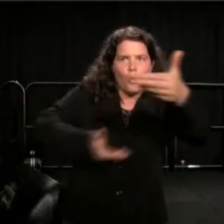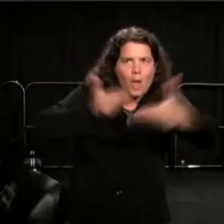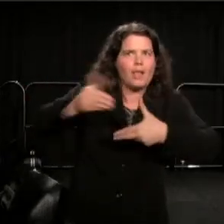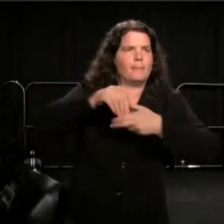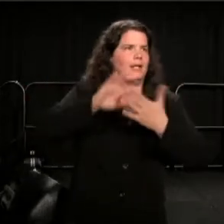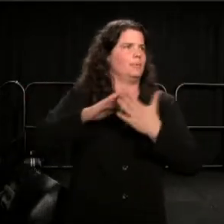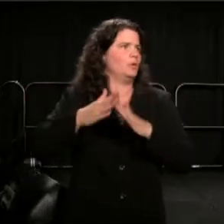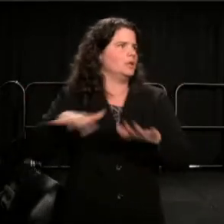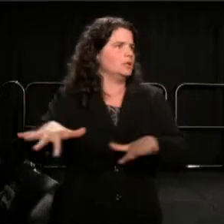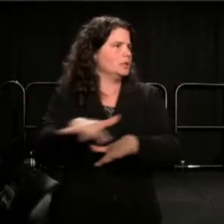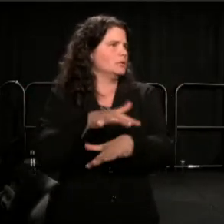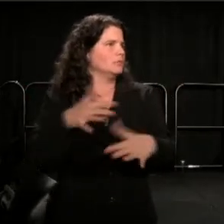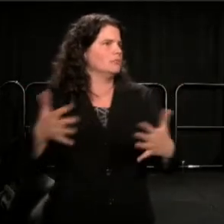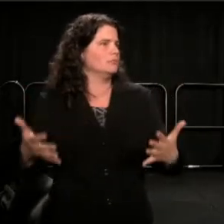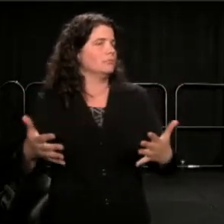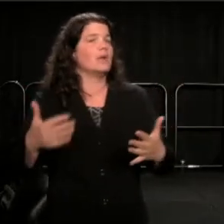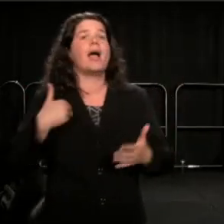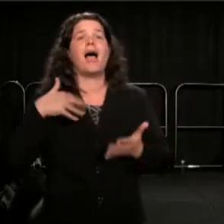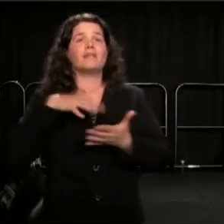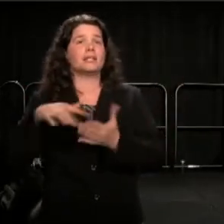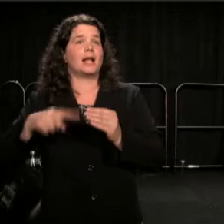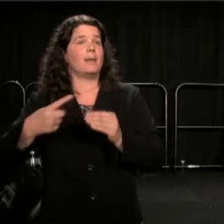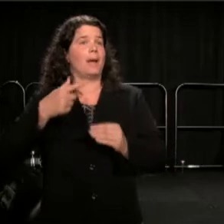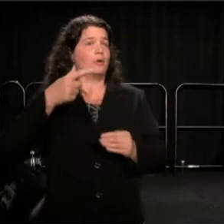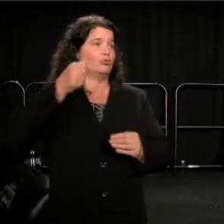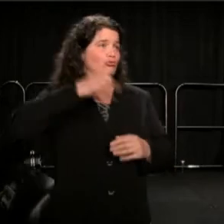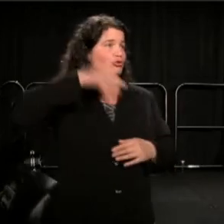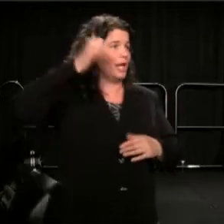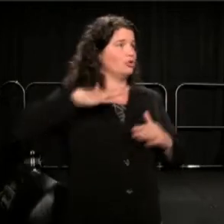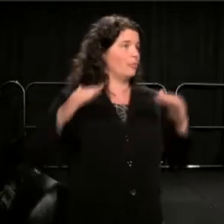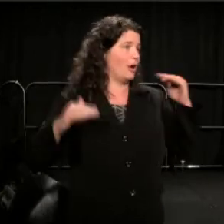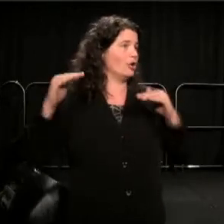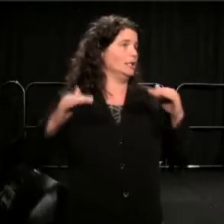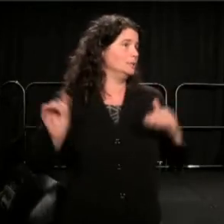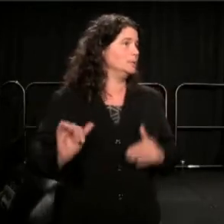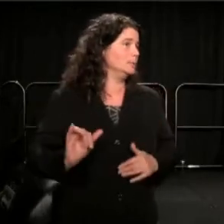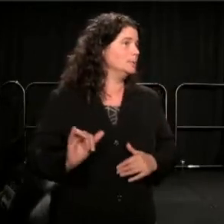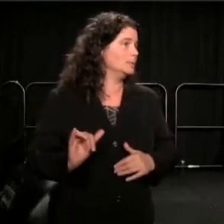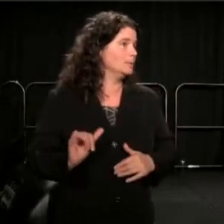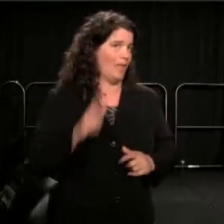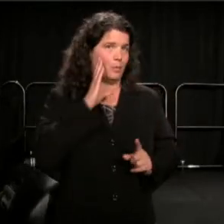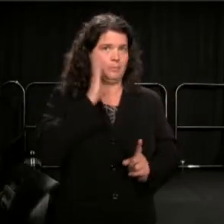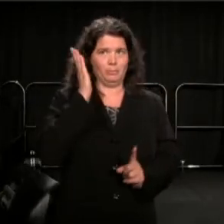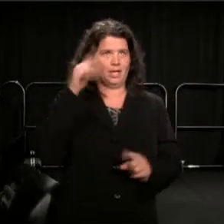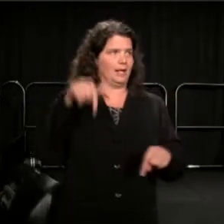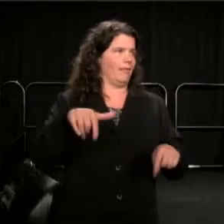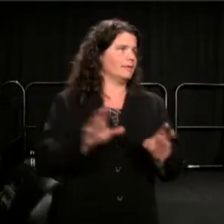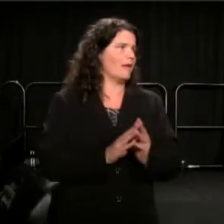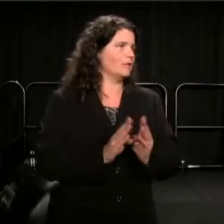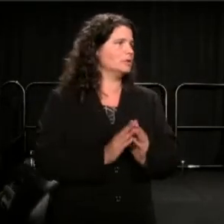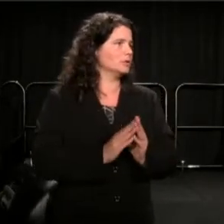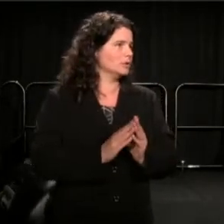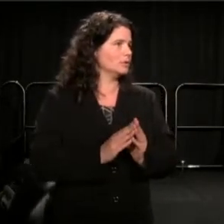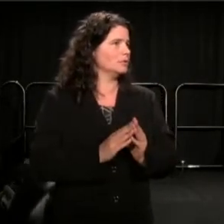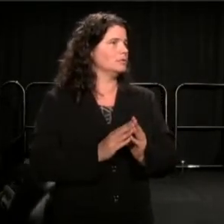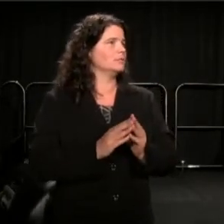There's a study on gender parody that is being presented. Breakdown of leadership in LORT.